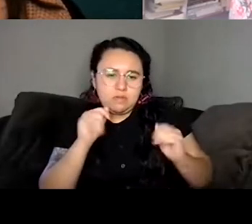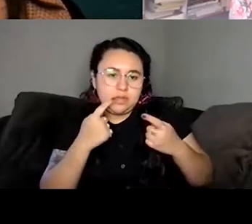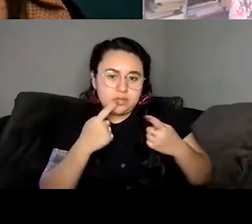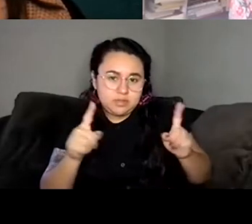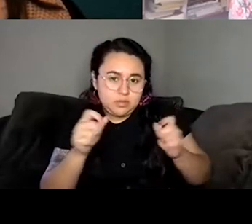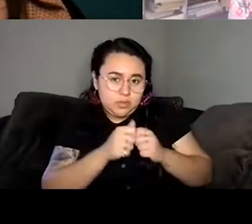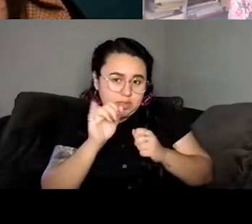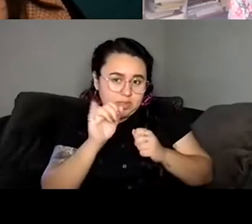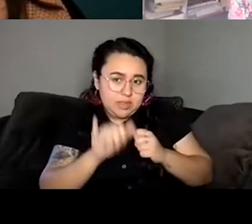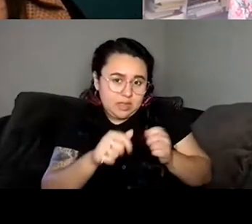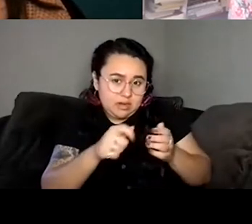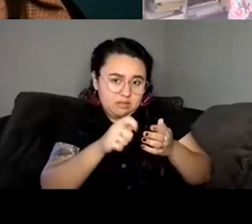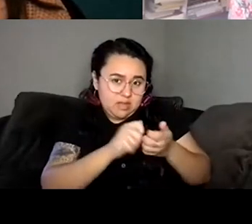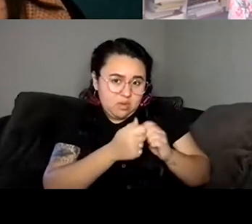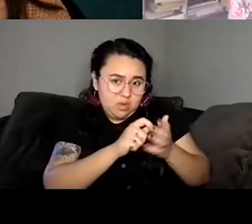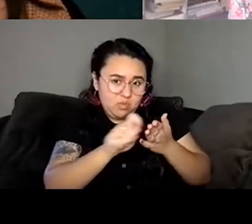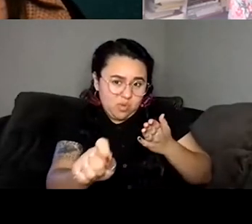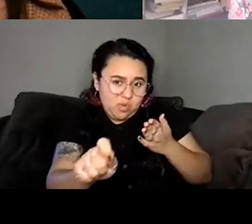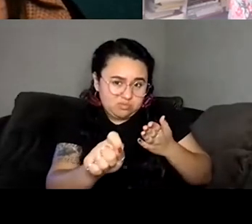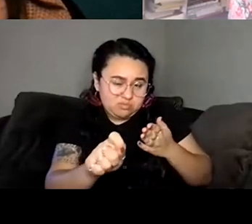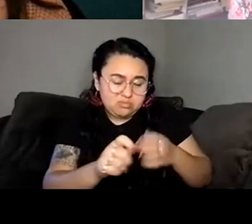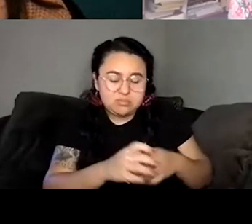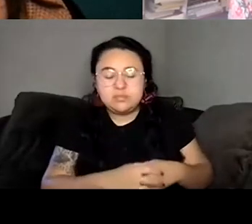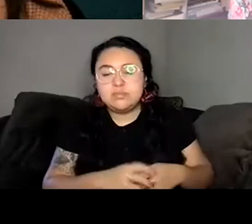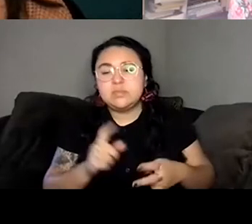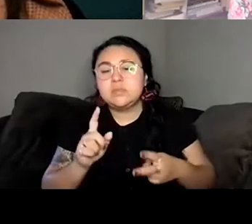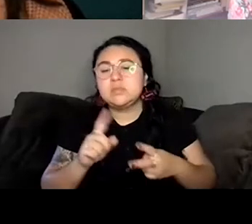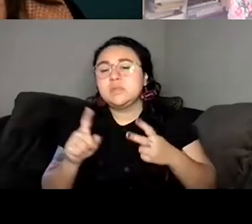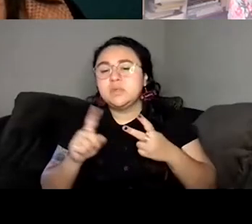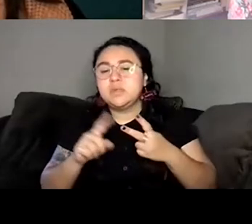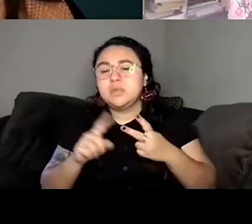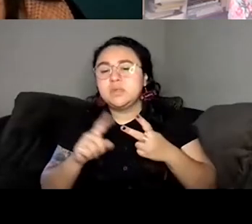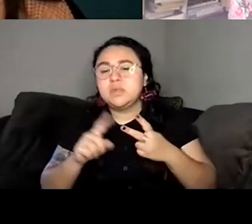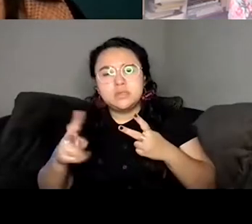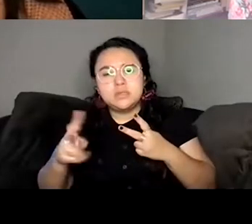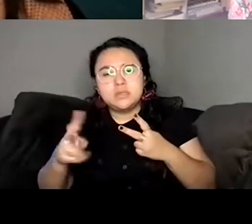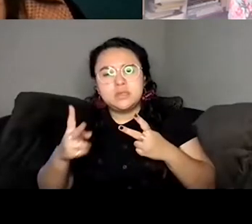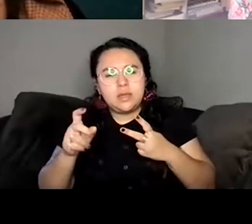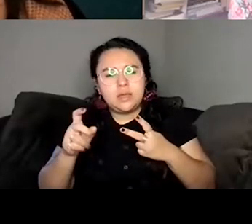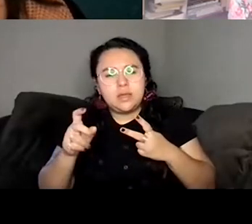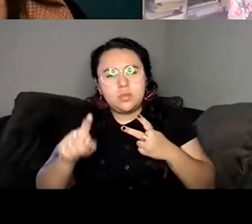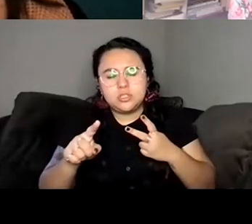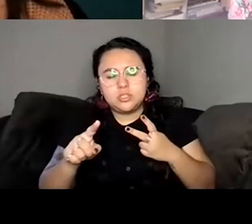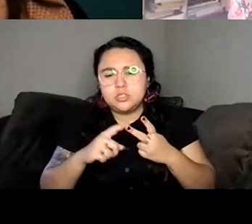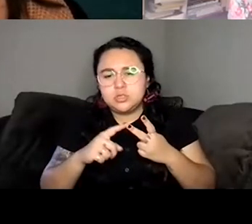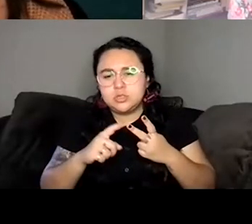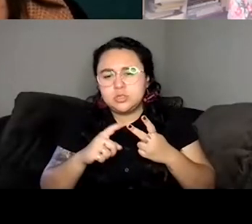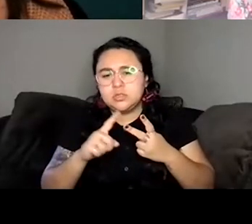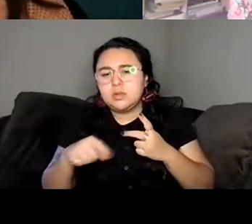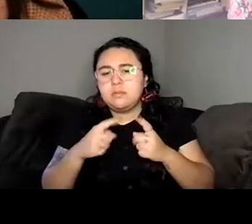Um, and then, yeah, to your second question about watching. Yeah. So I think that's such